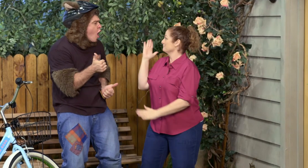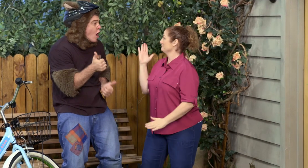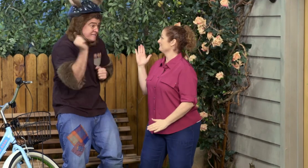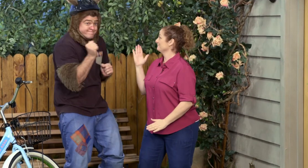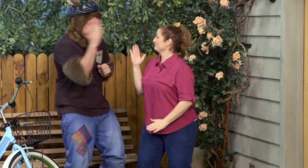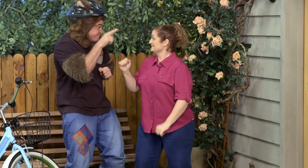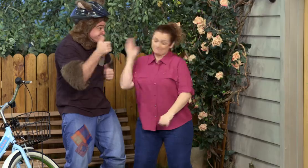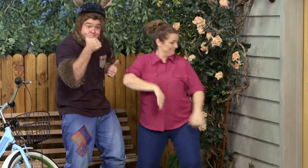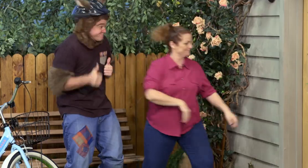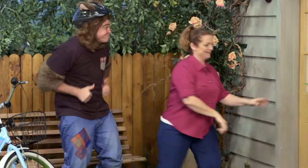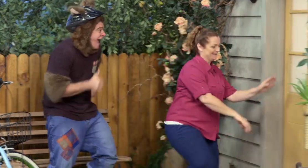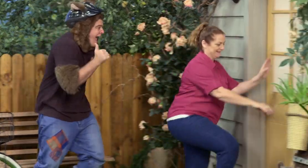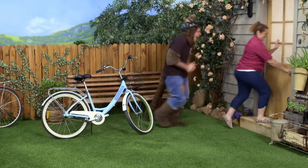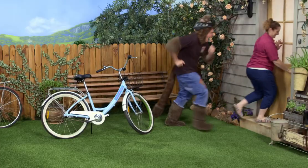Yeah, great idea! Let's go.